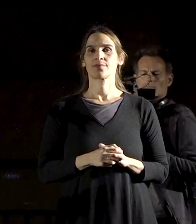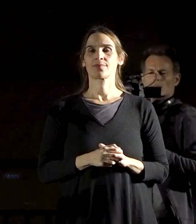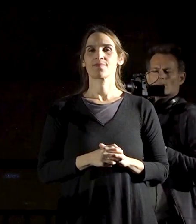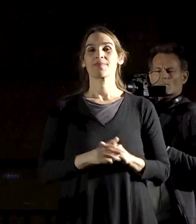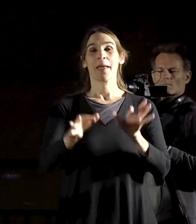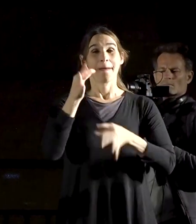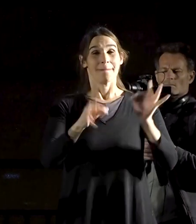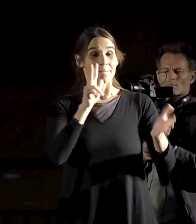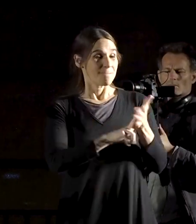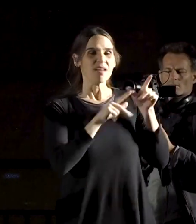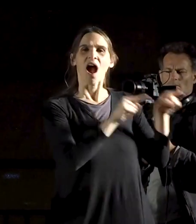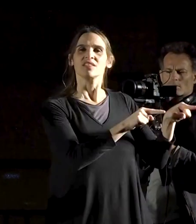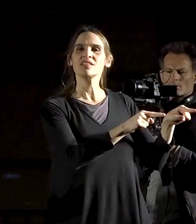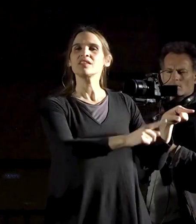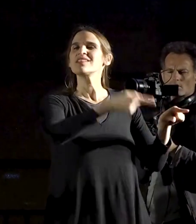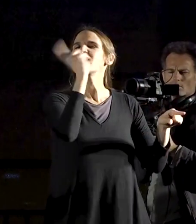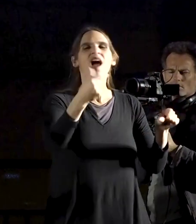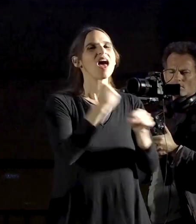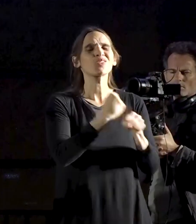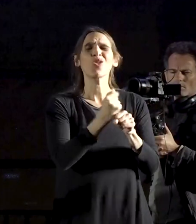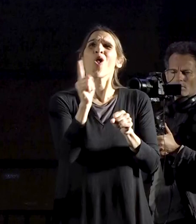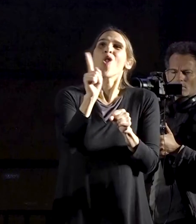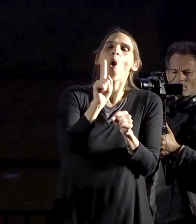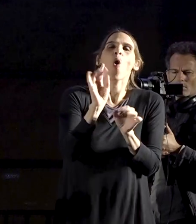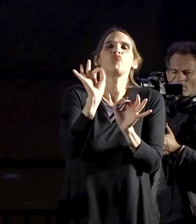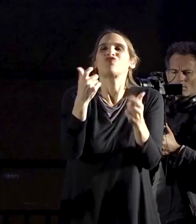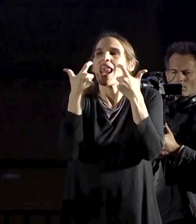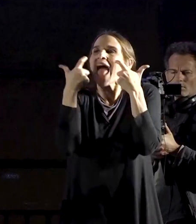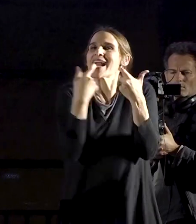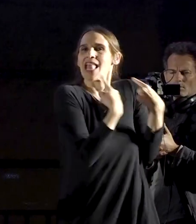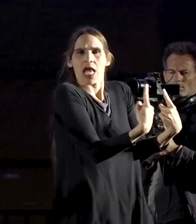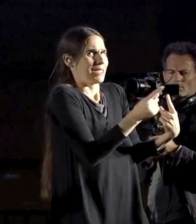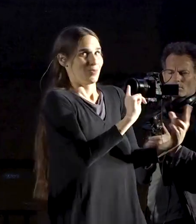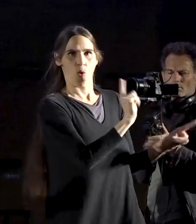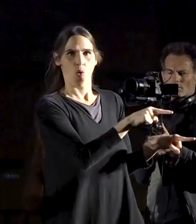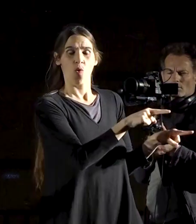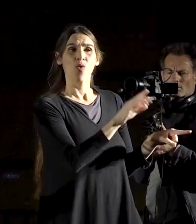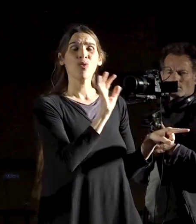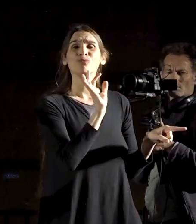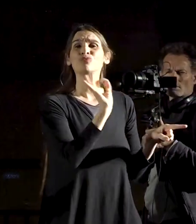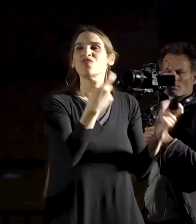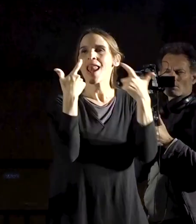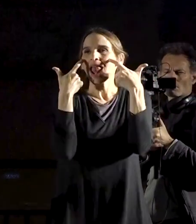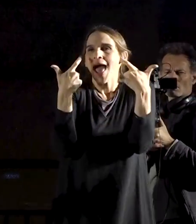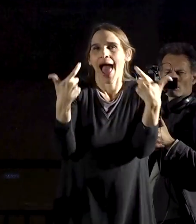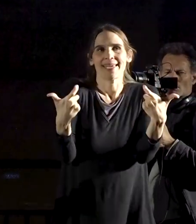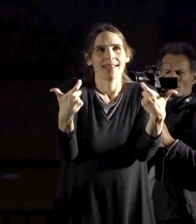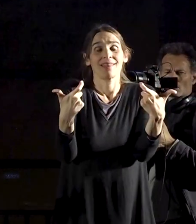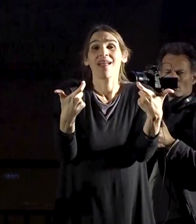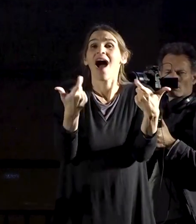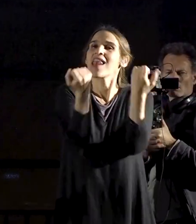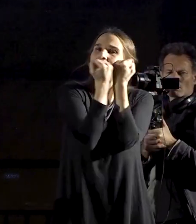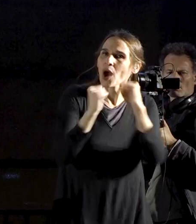It has to do this not to protect itself, but in order to protect the freedom